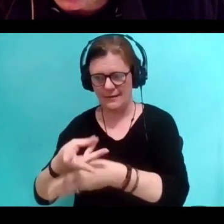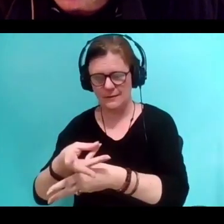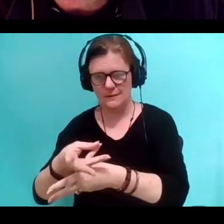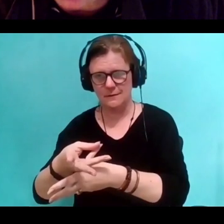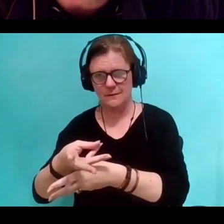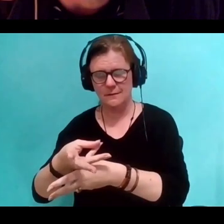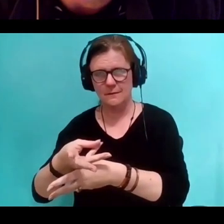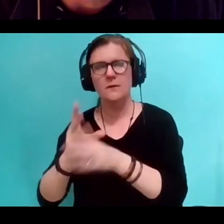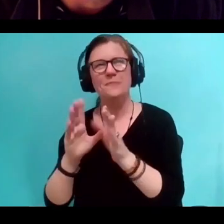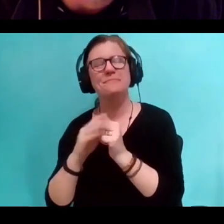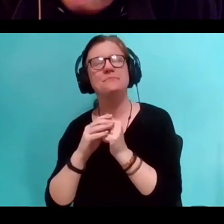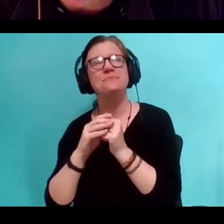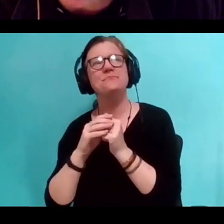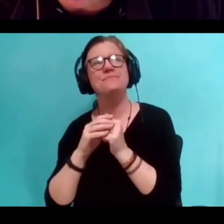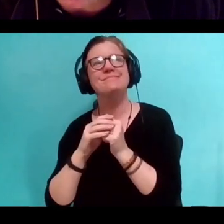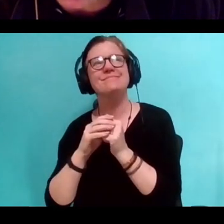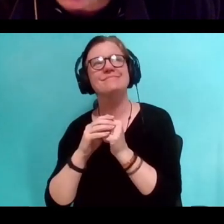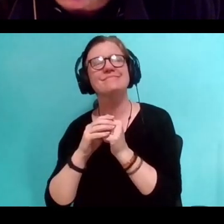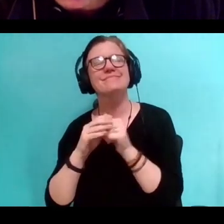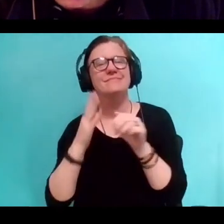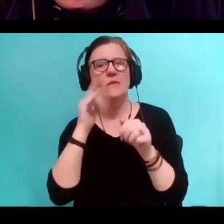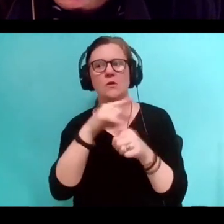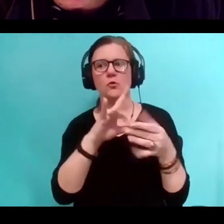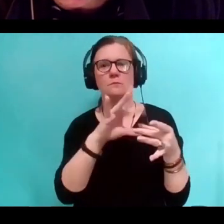I think when you were talking about early art,